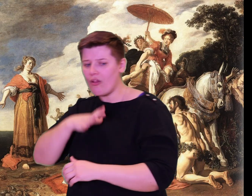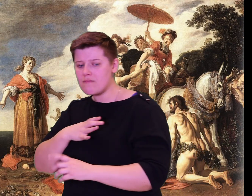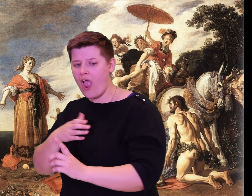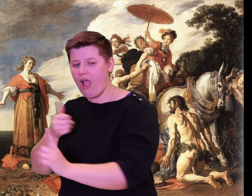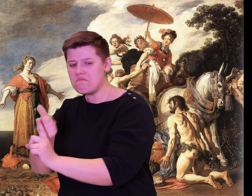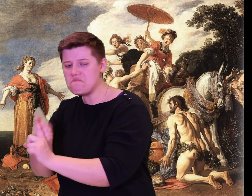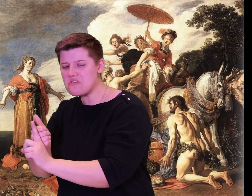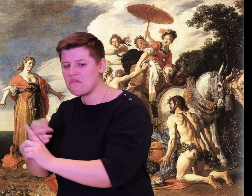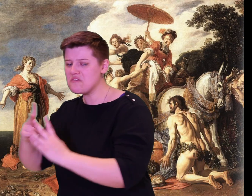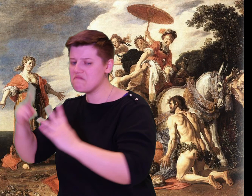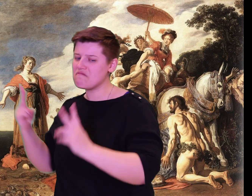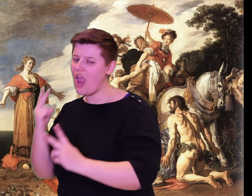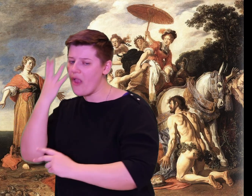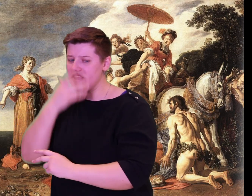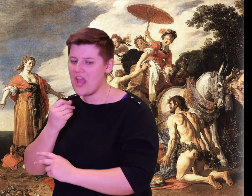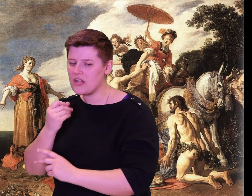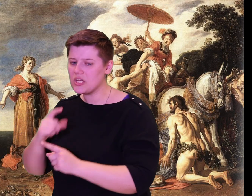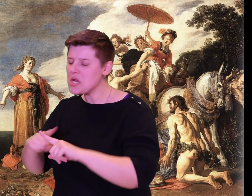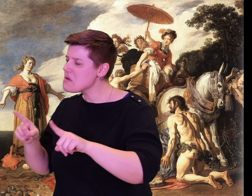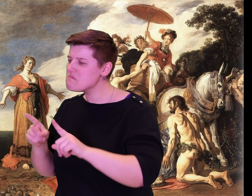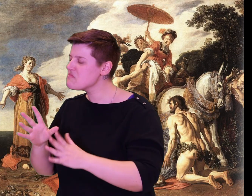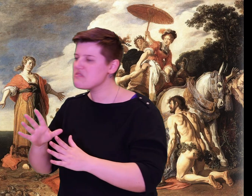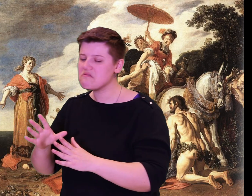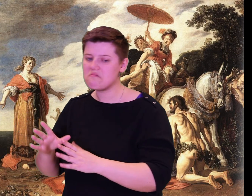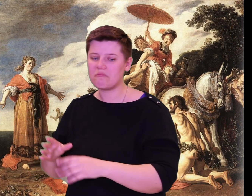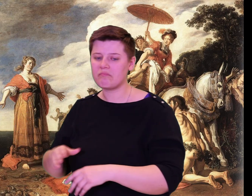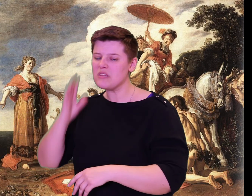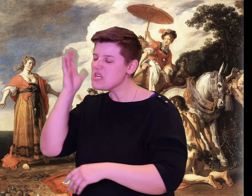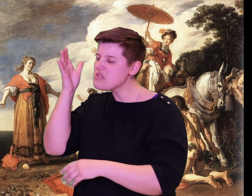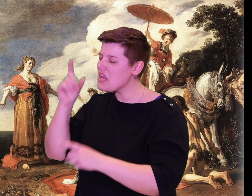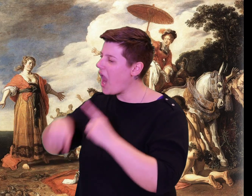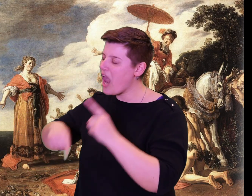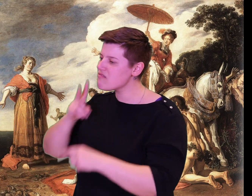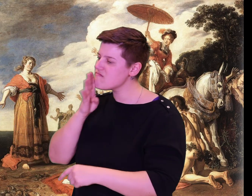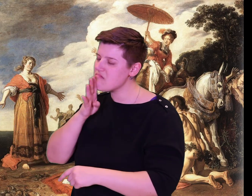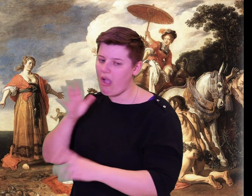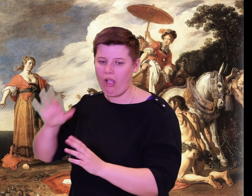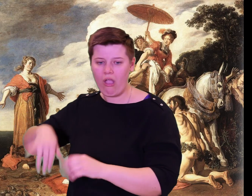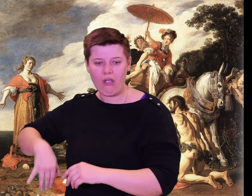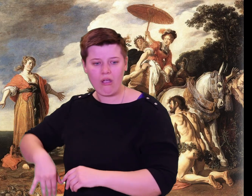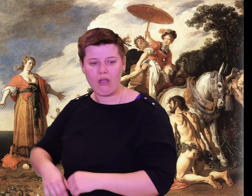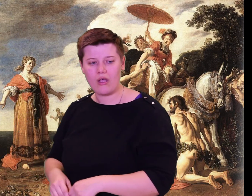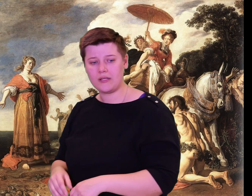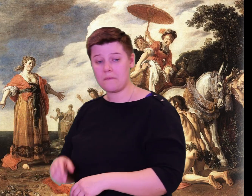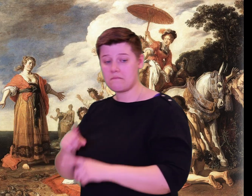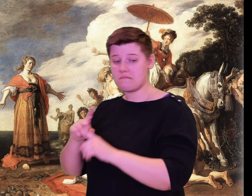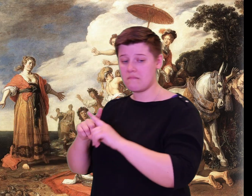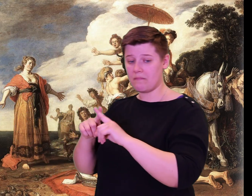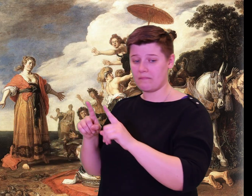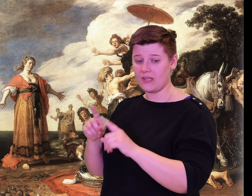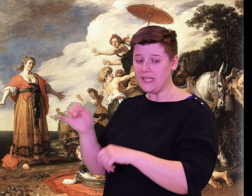Another man has godlike looks, but no grace in his words. Like you--you look